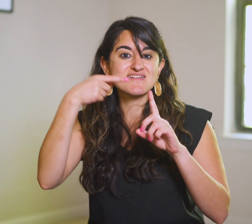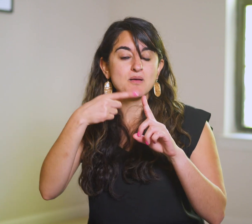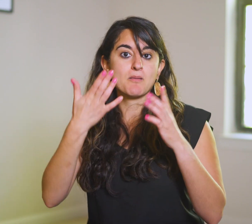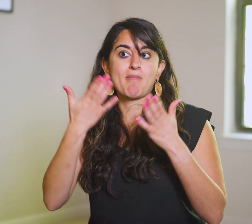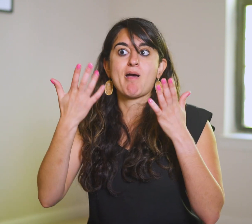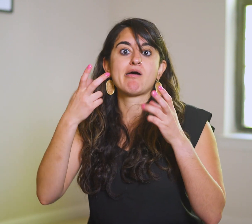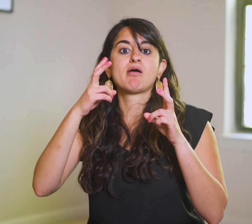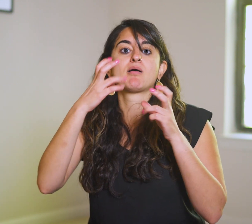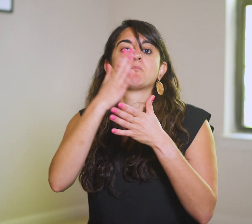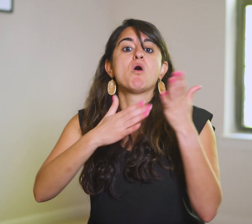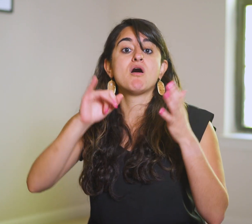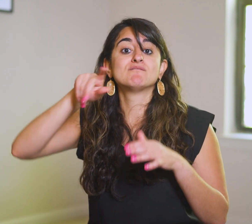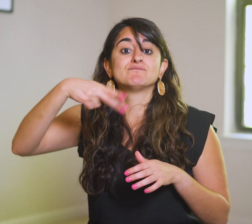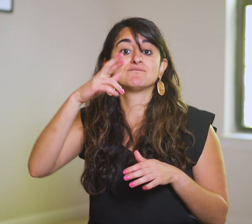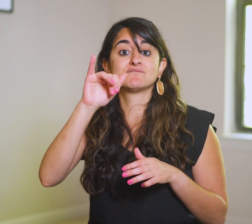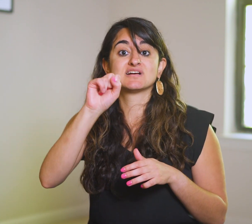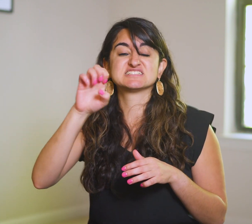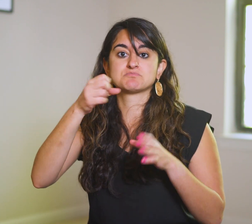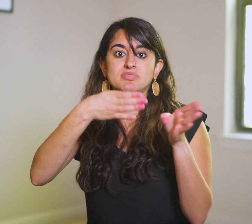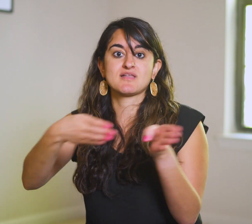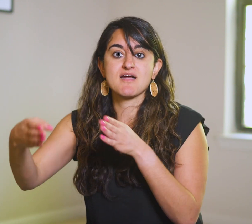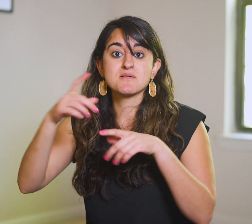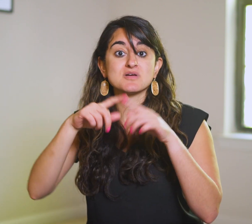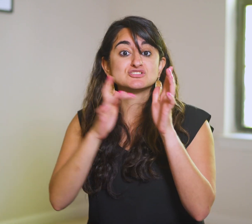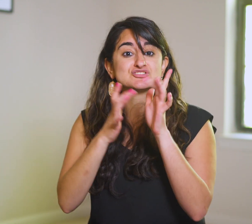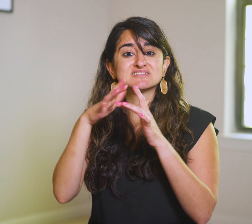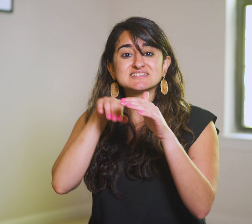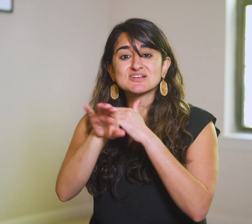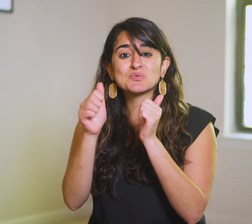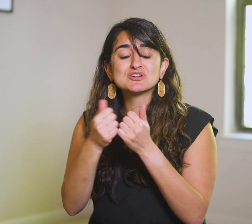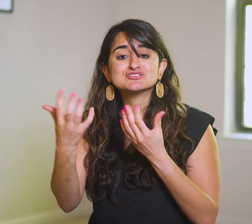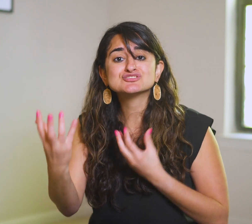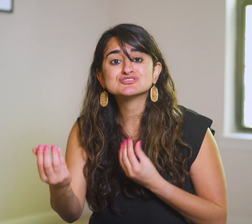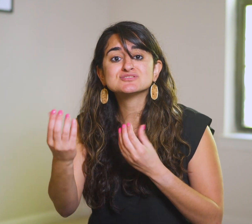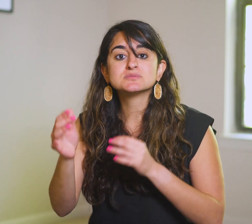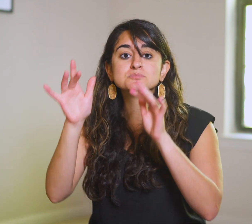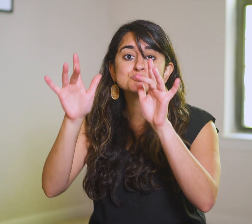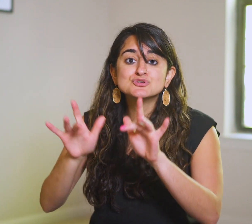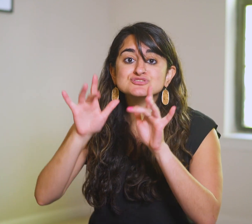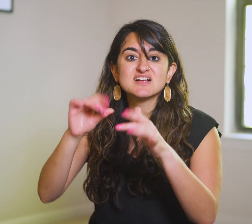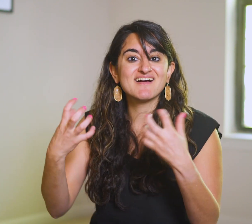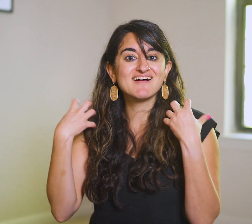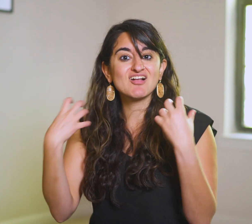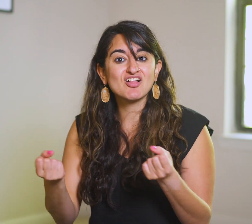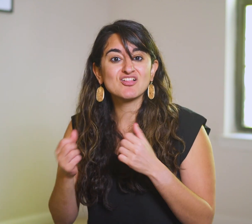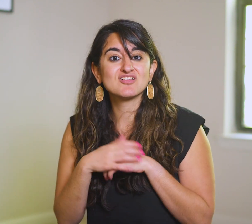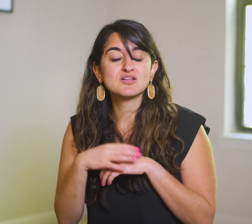may be just a pawn to the Pharisees, but Jesus enters in with gentleness, mercy, and healing.